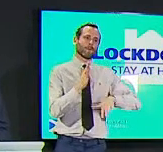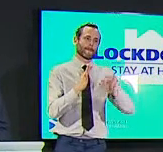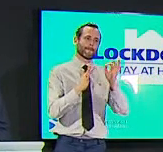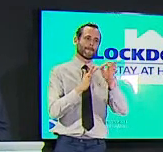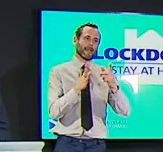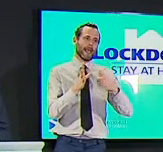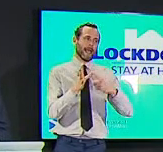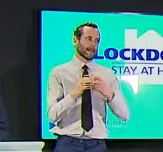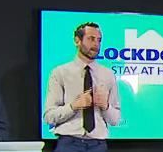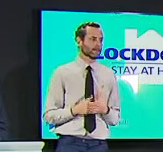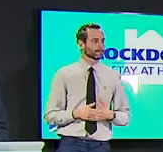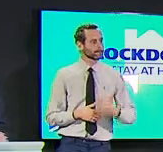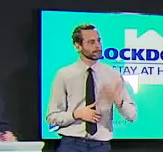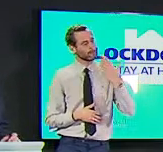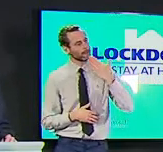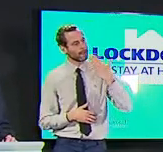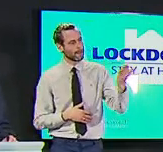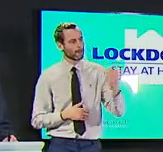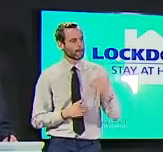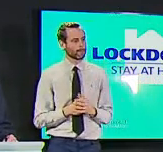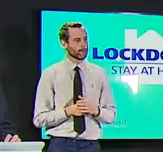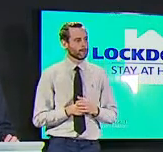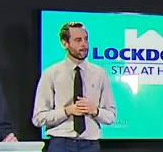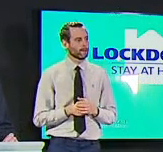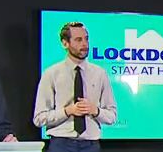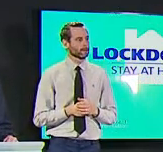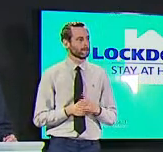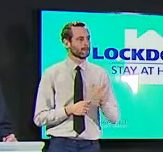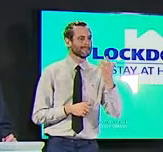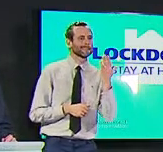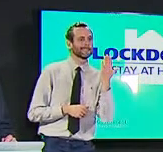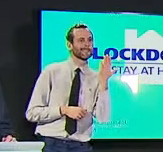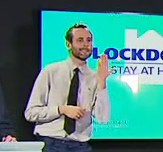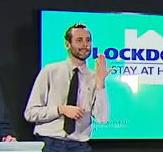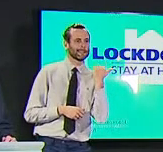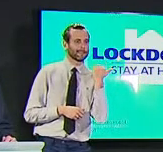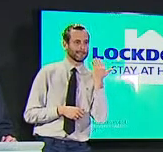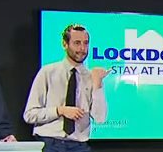uh thanks health secretary uh in the last few days we've seen the positivity rate below